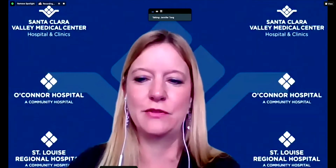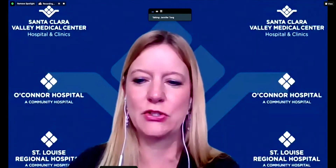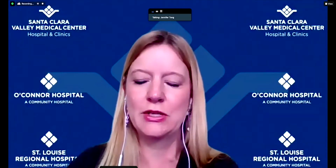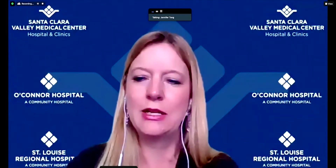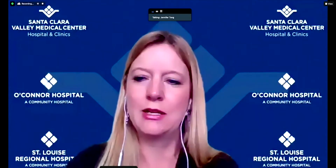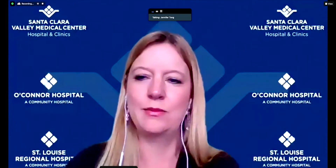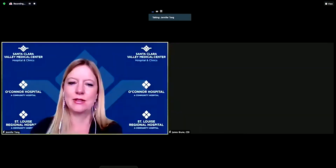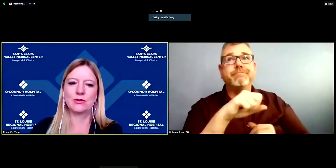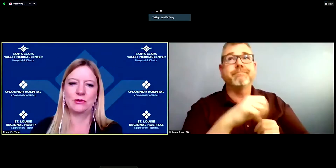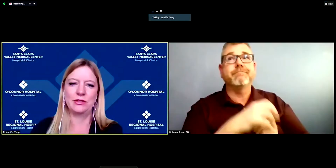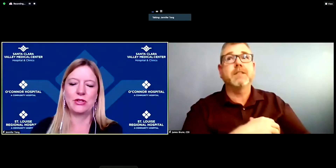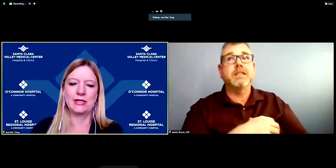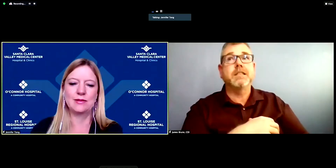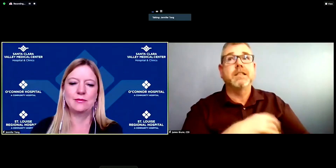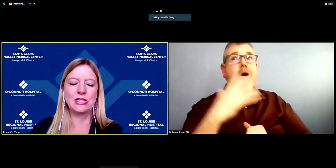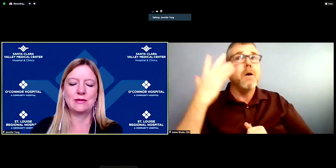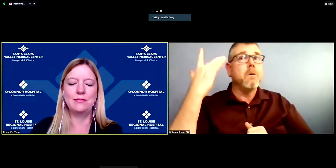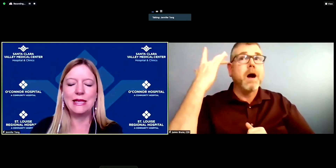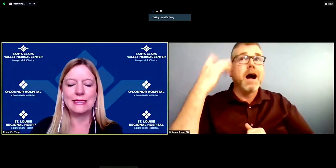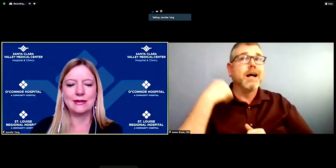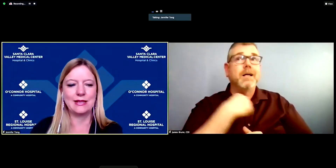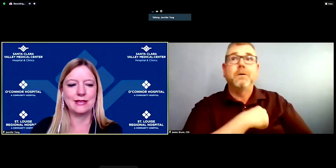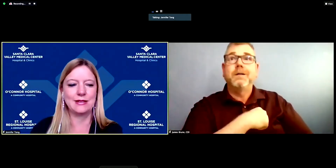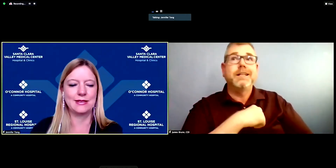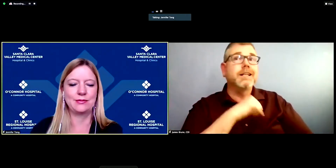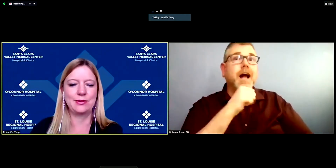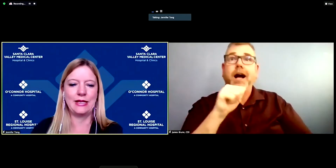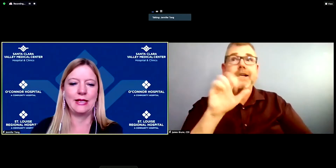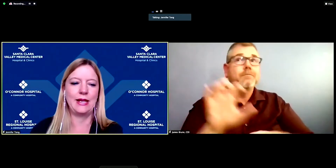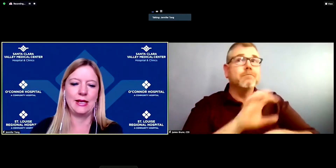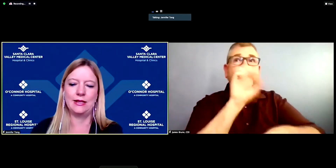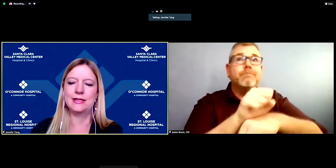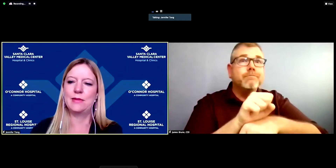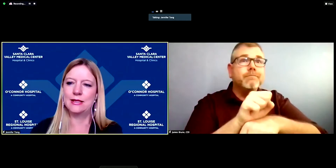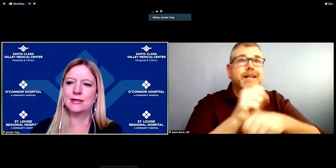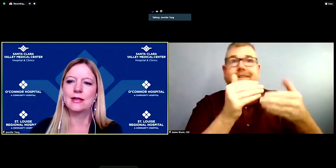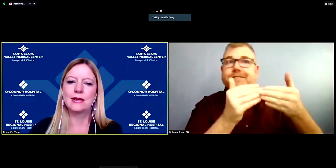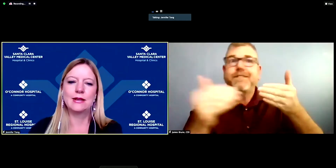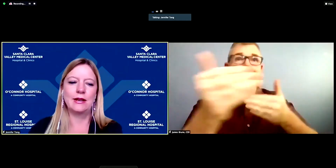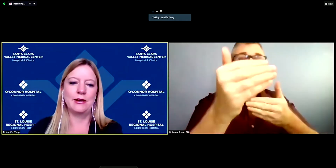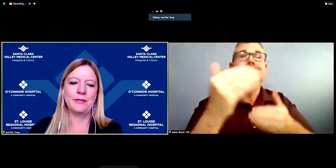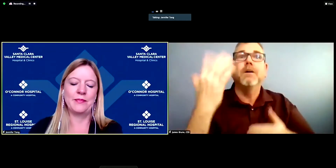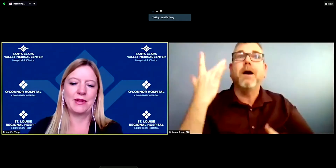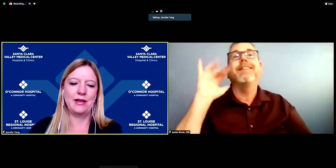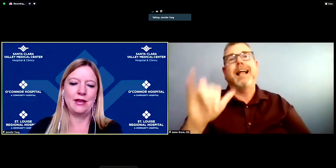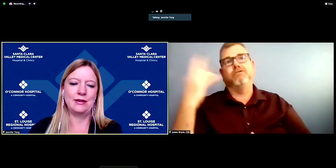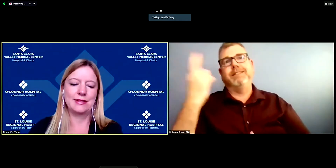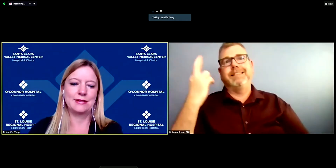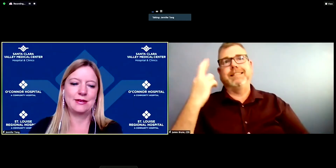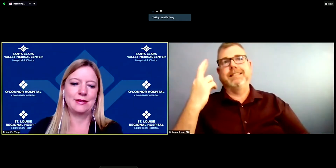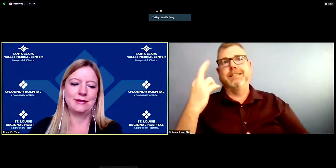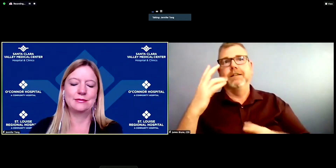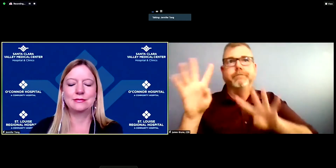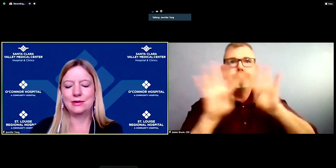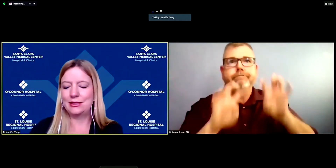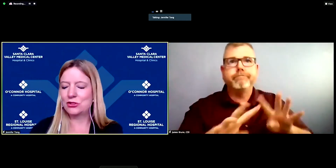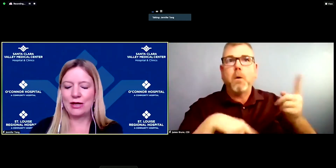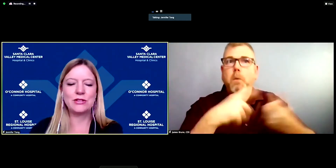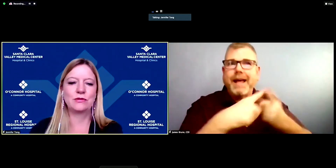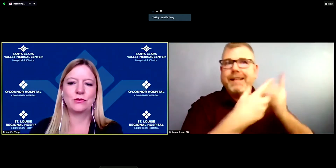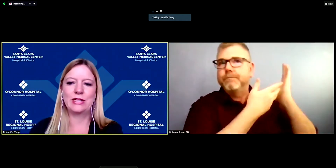future, because we're really trying to meet that uh supply and demand, um and uh in trying to avoid